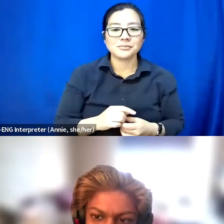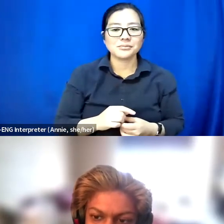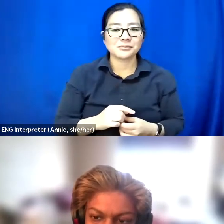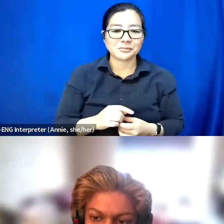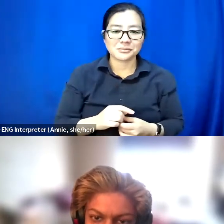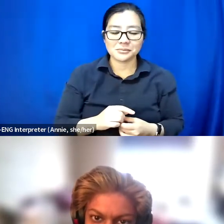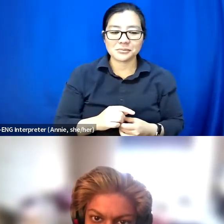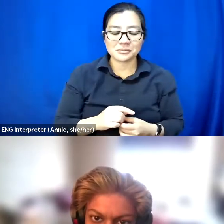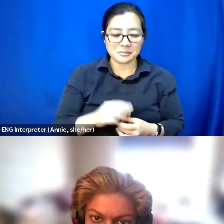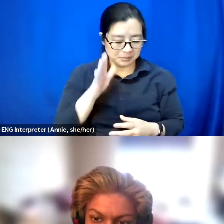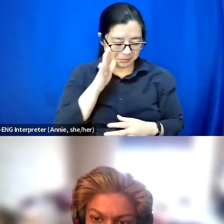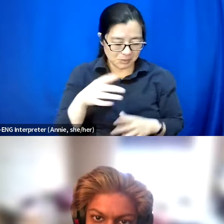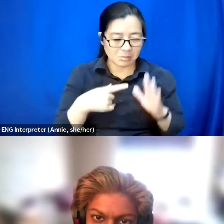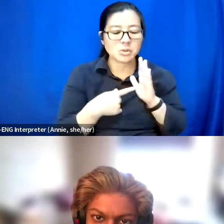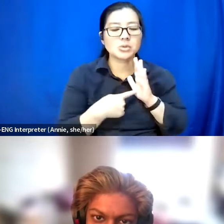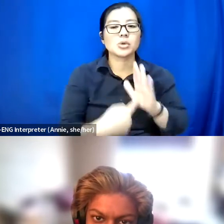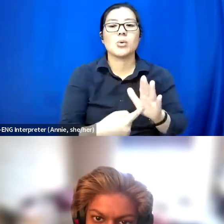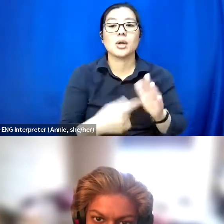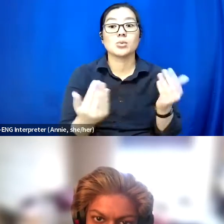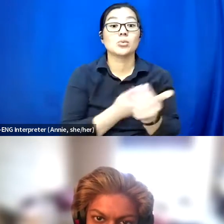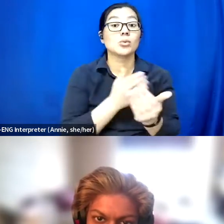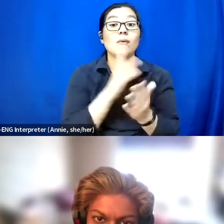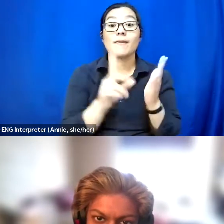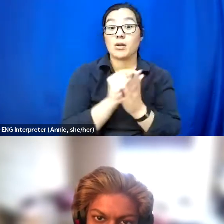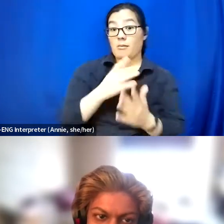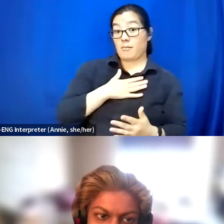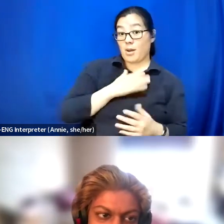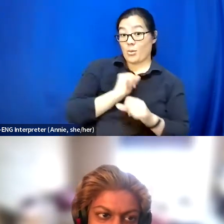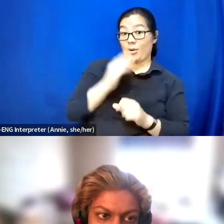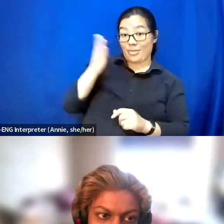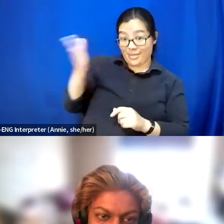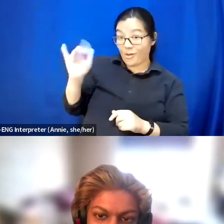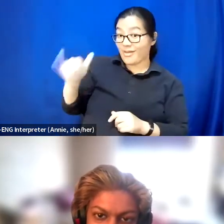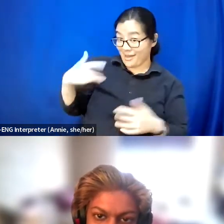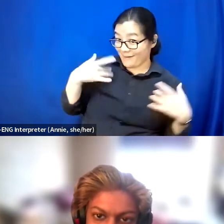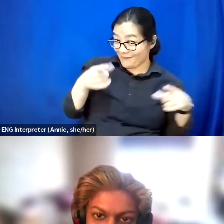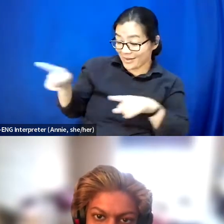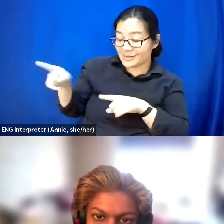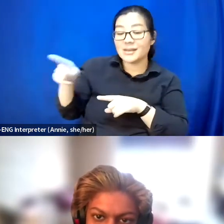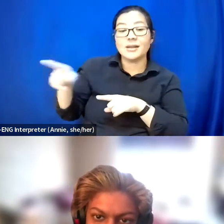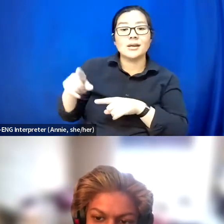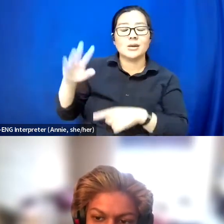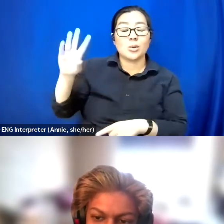I'm going to be showing a new video of my work there with a really wild audio description